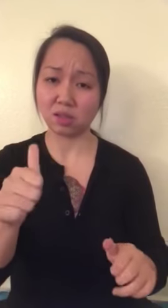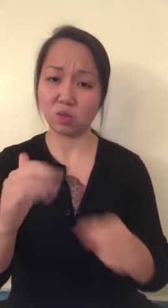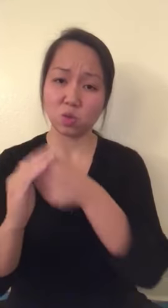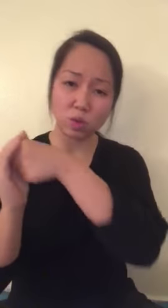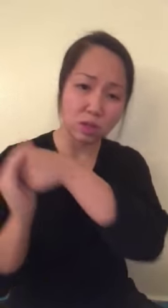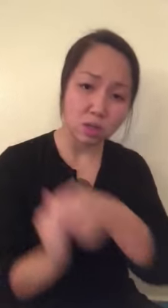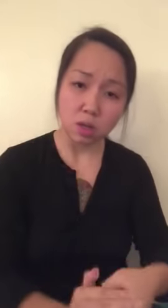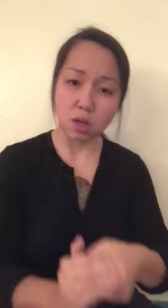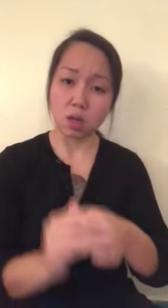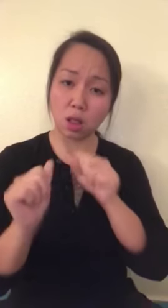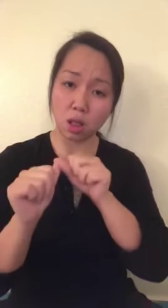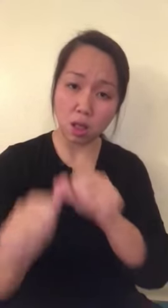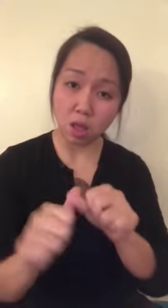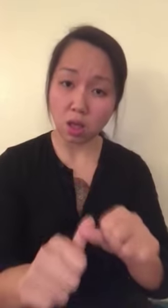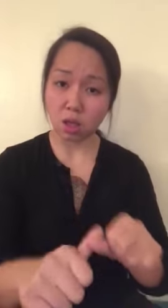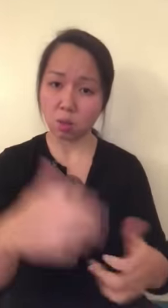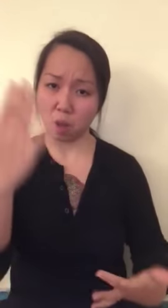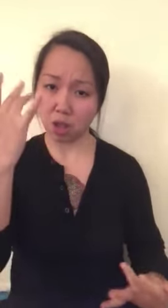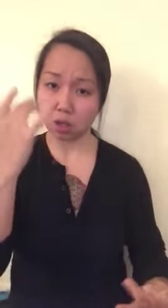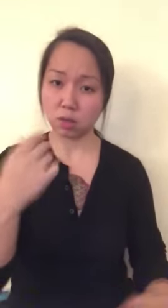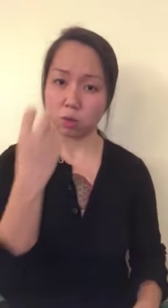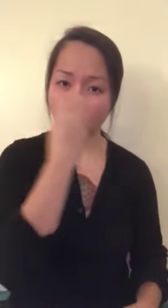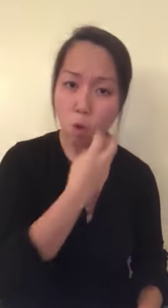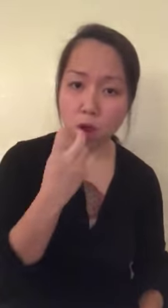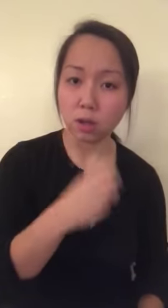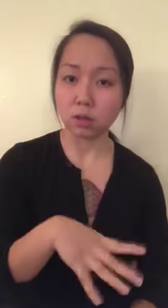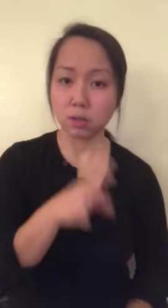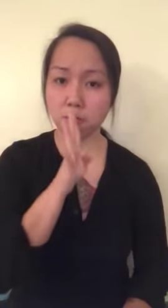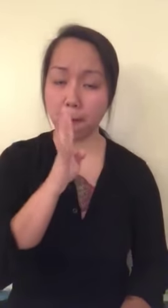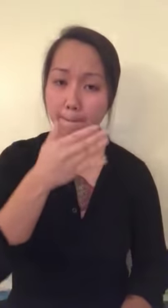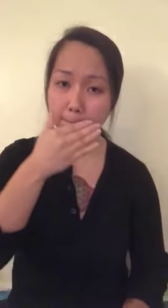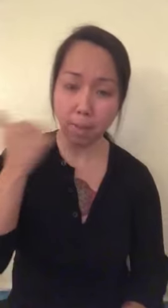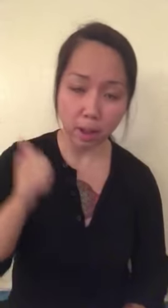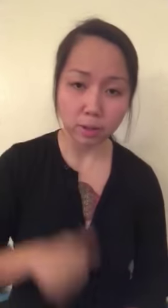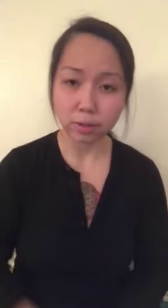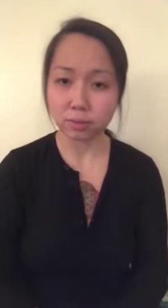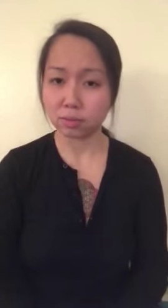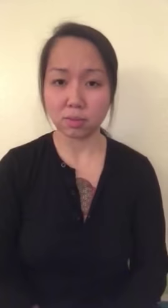Don't let sign language continue to be oppressed because of oralism, the belief that speaking is better.